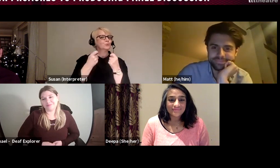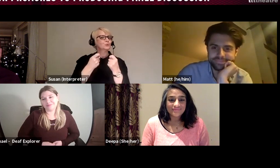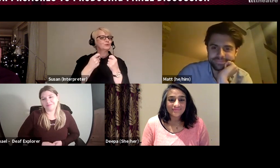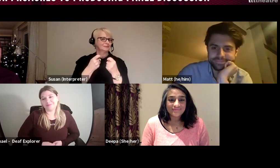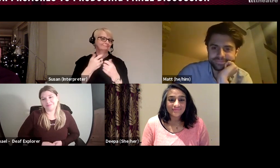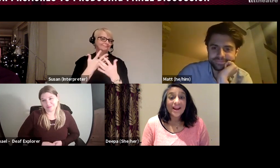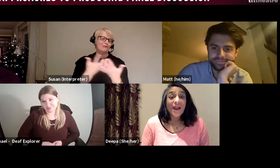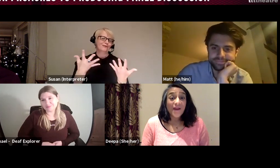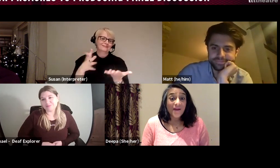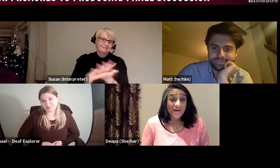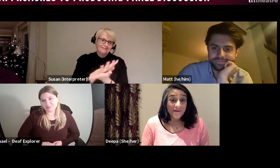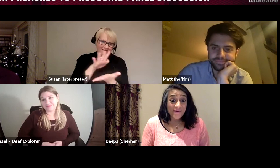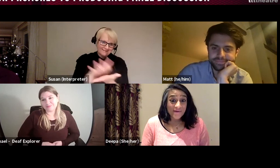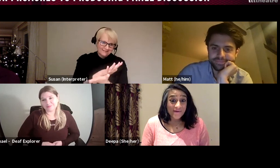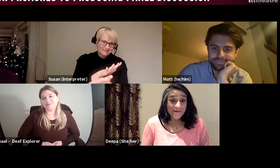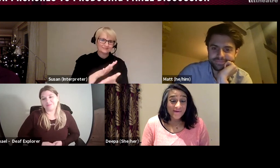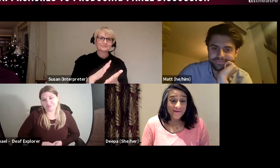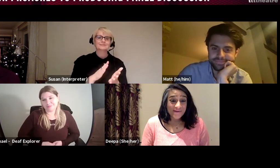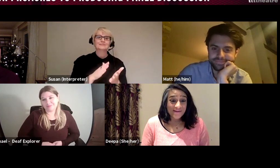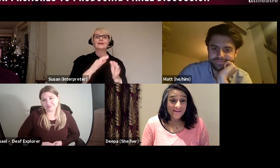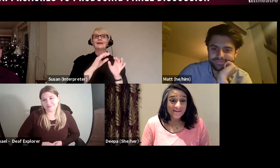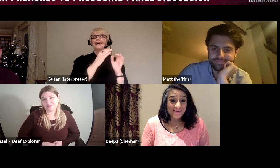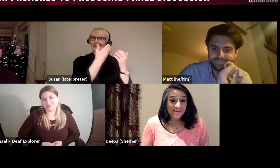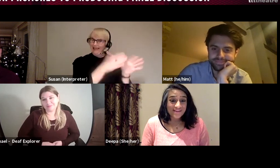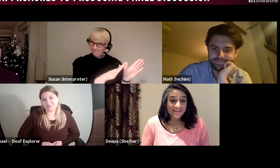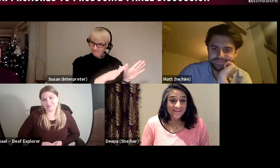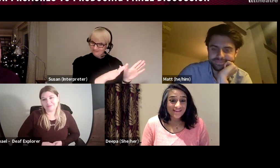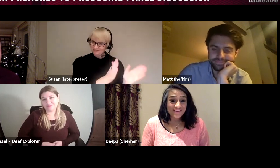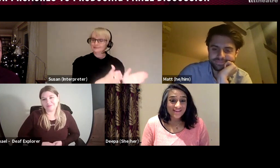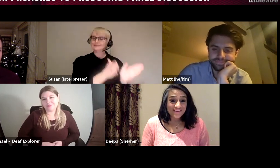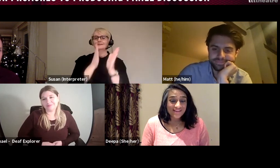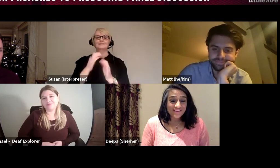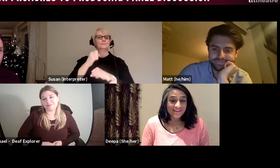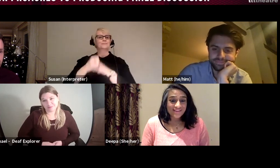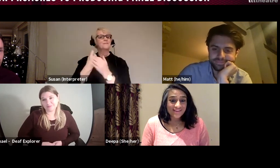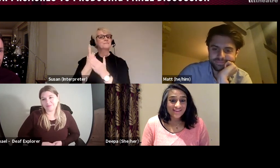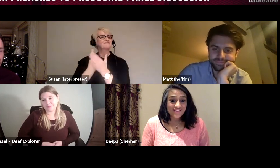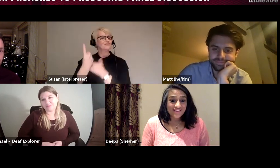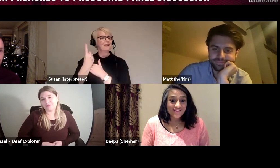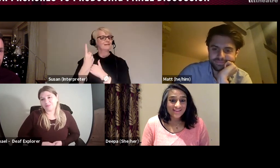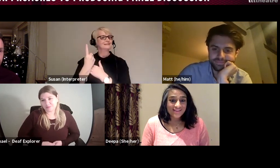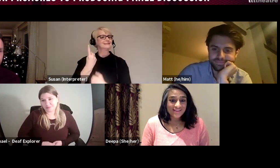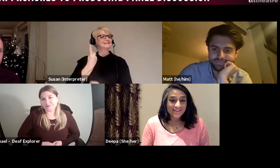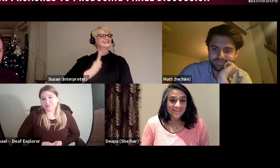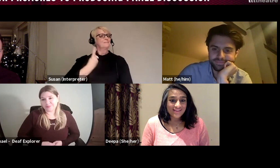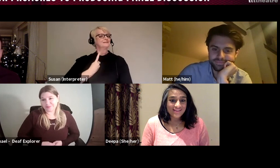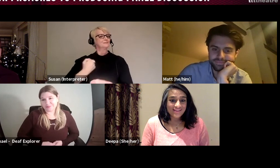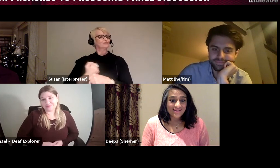I then left Playful to pursue a freelance independent producing career and that's